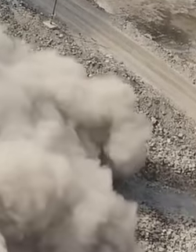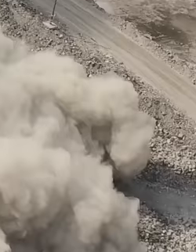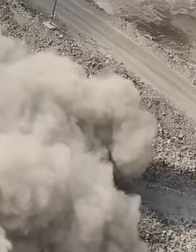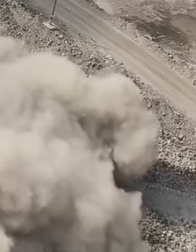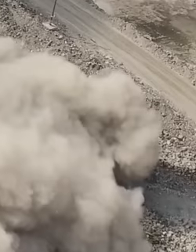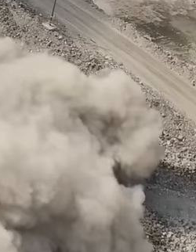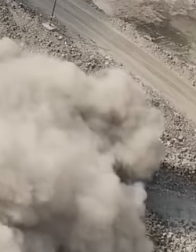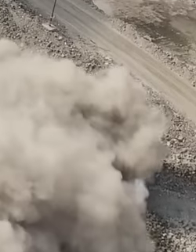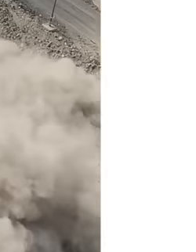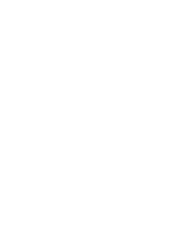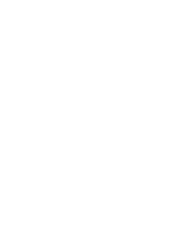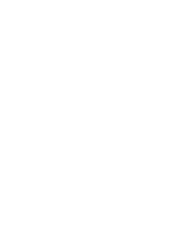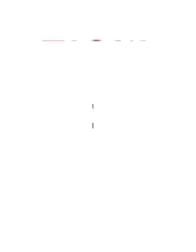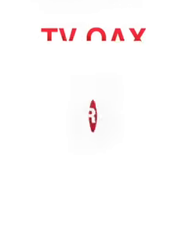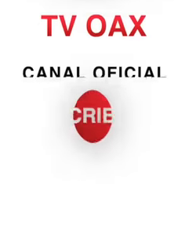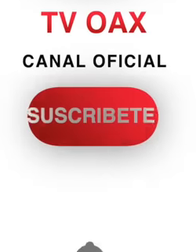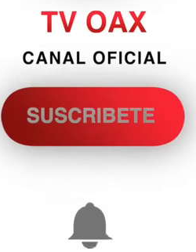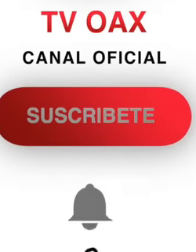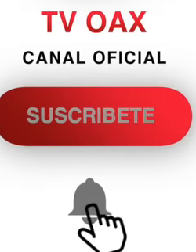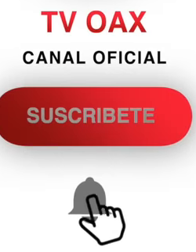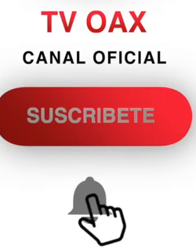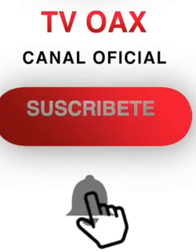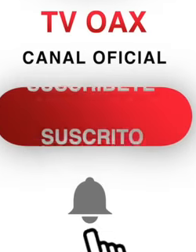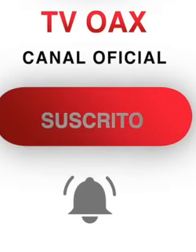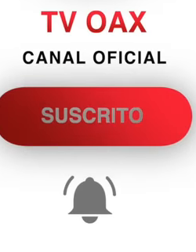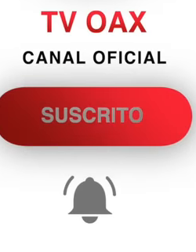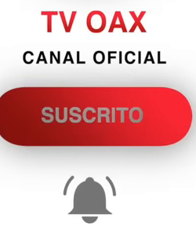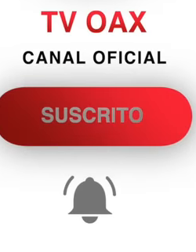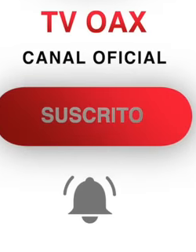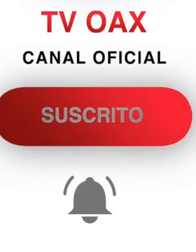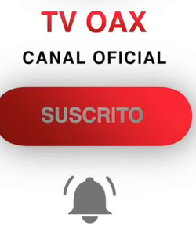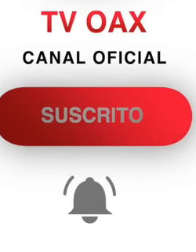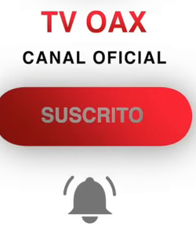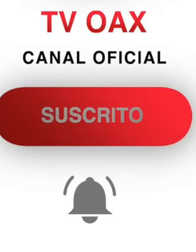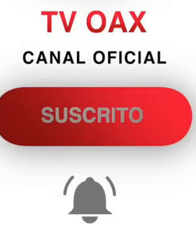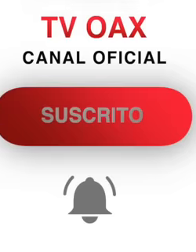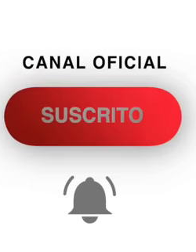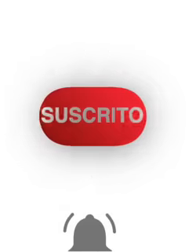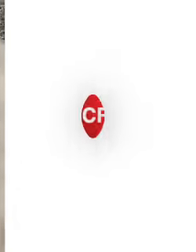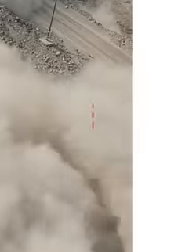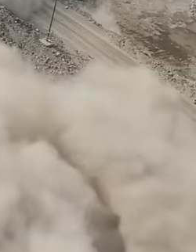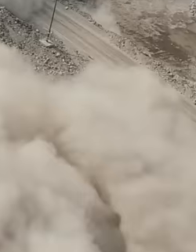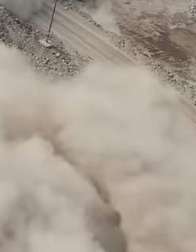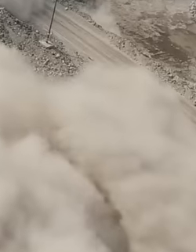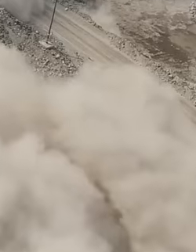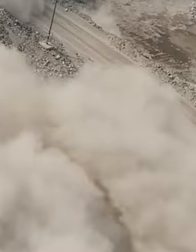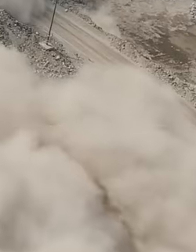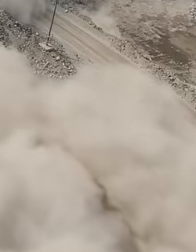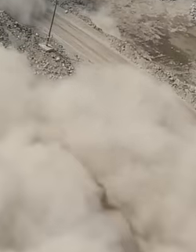They declared that they had to have seven I say there are 17 cenotes in total right now, let's see